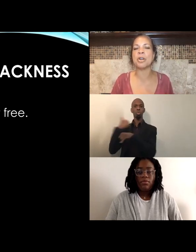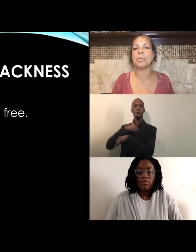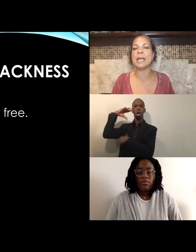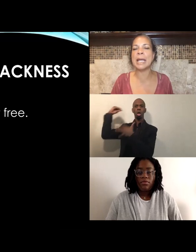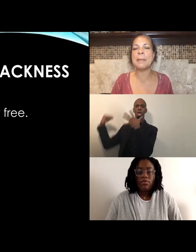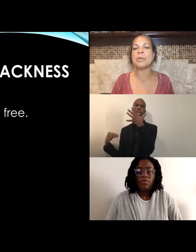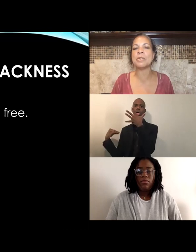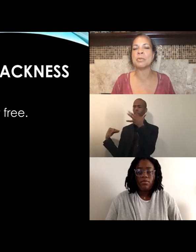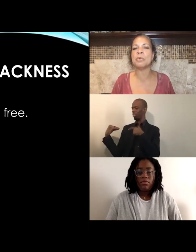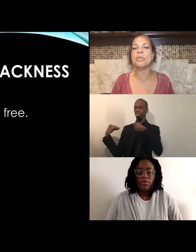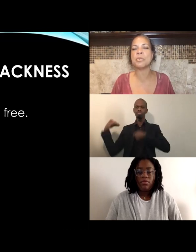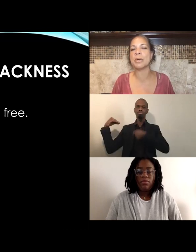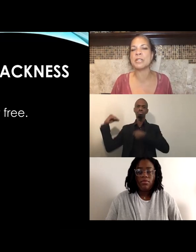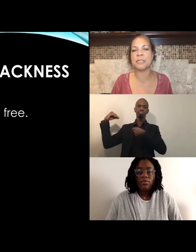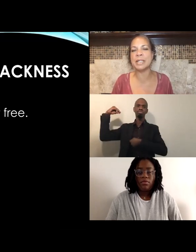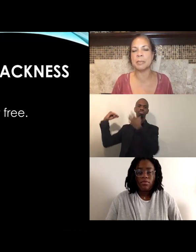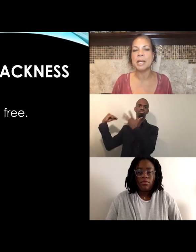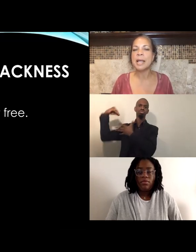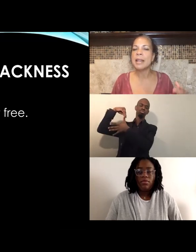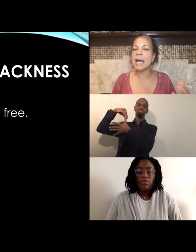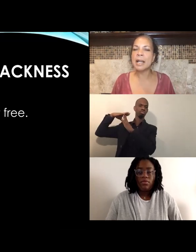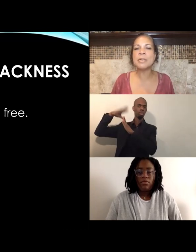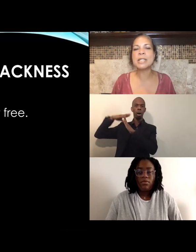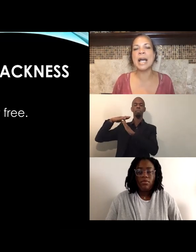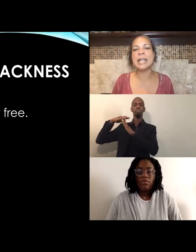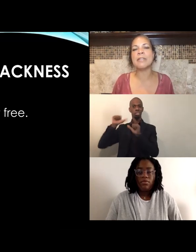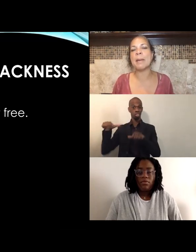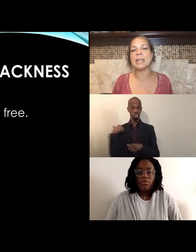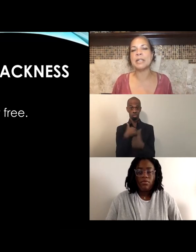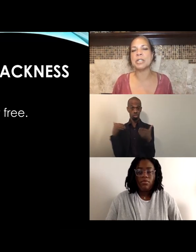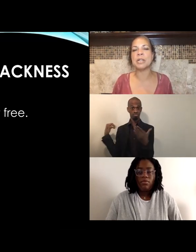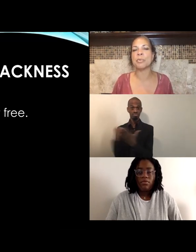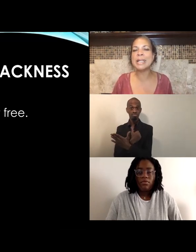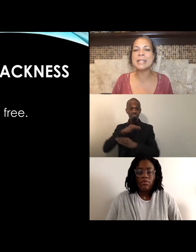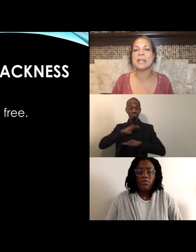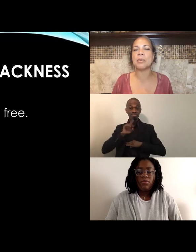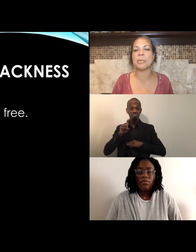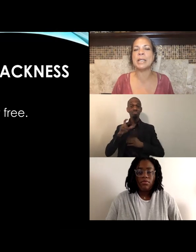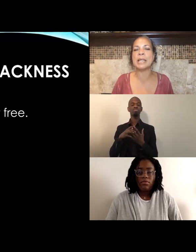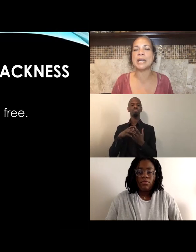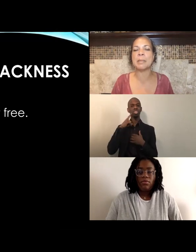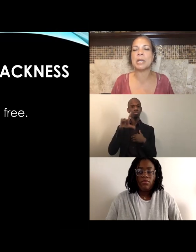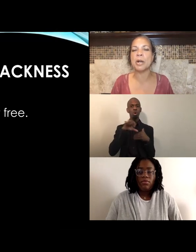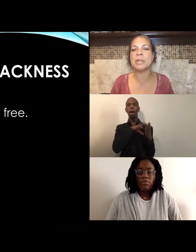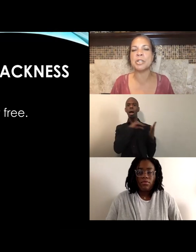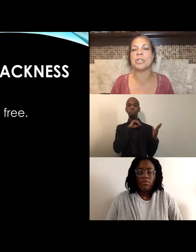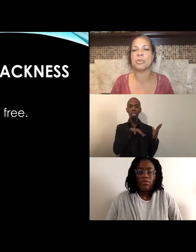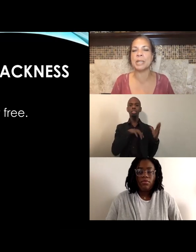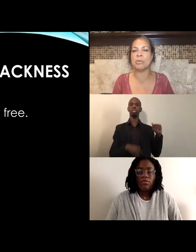are we able to move towards freedom. The other side of abolition, and the reason that we're reading, and I'm encouraging you to read,